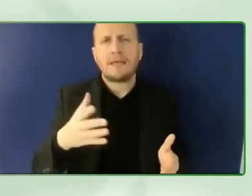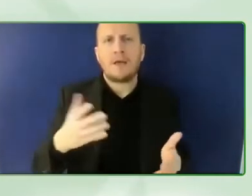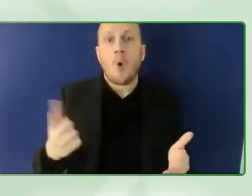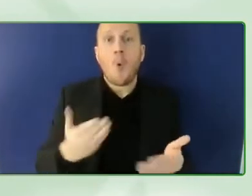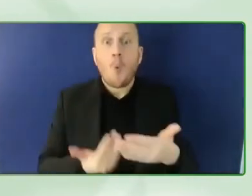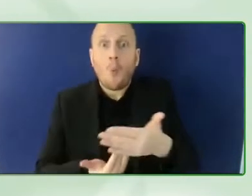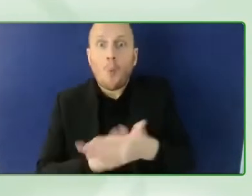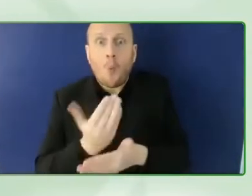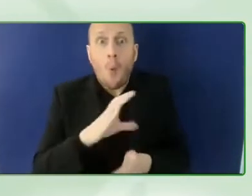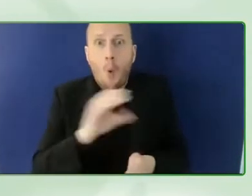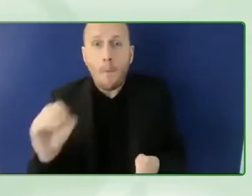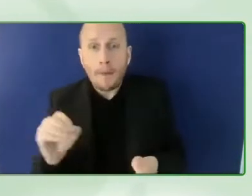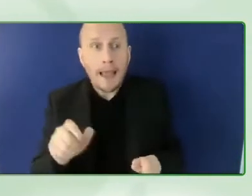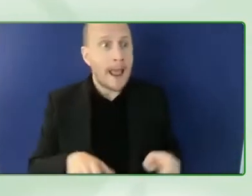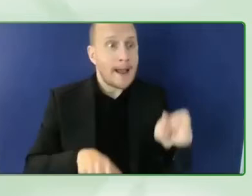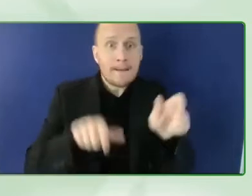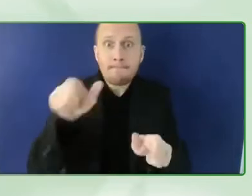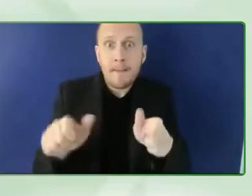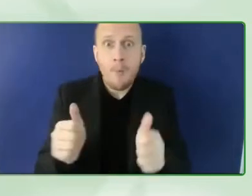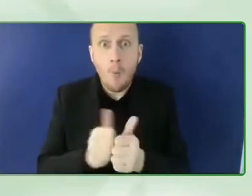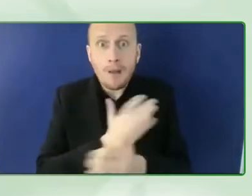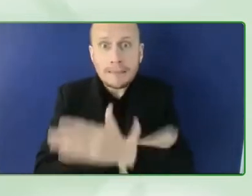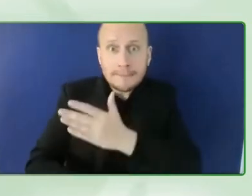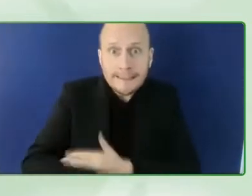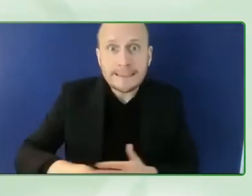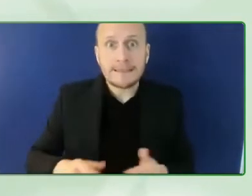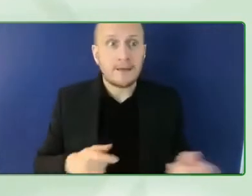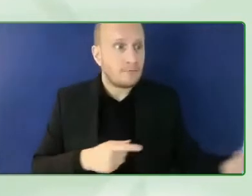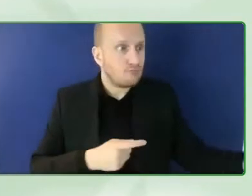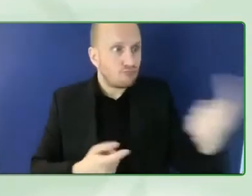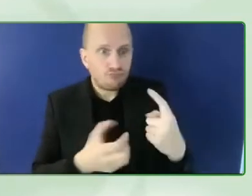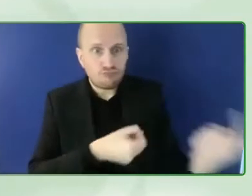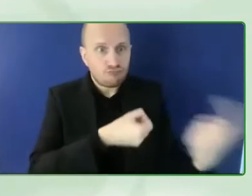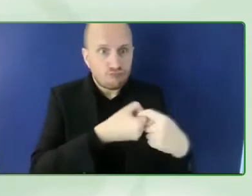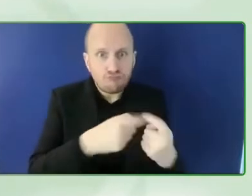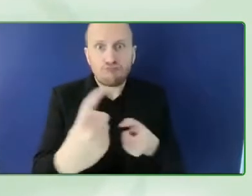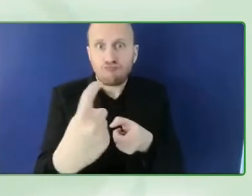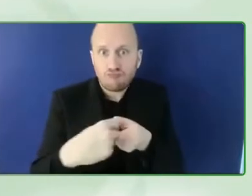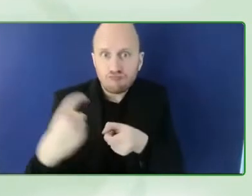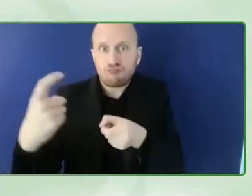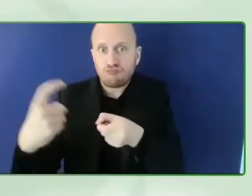understanding or explaining the main barriers and that's the most important thing because everyone